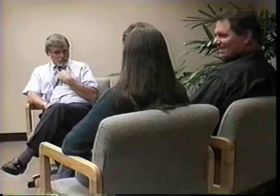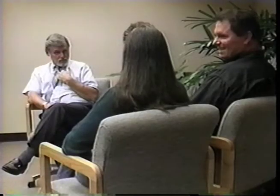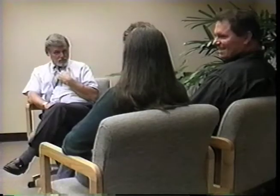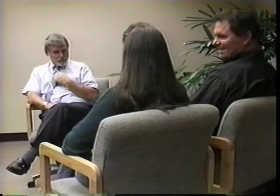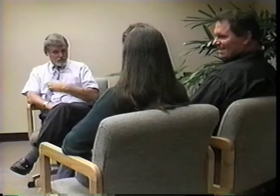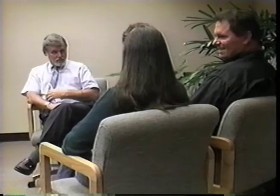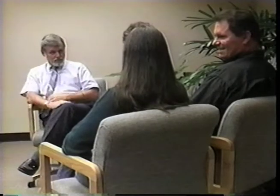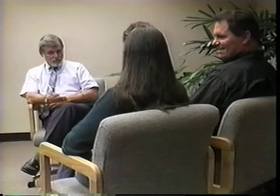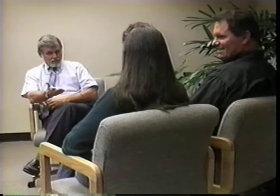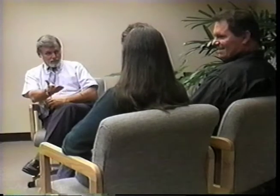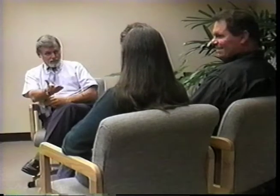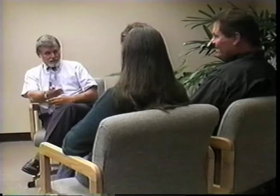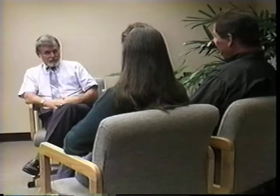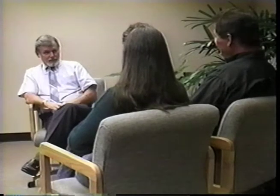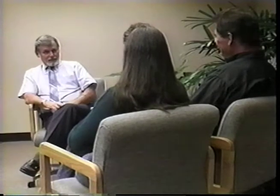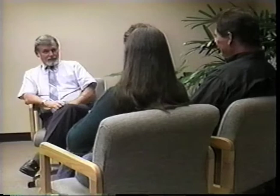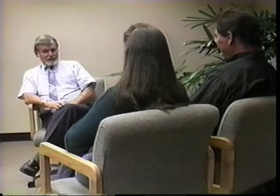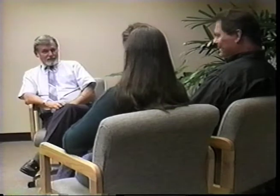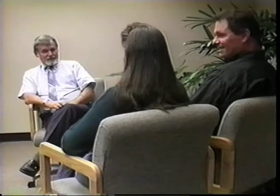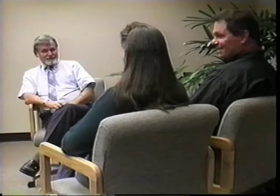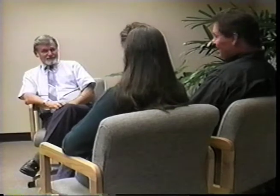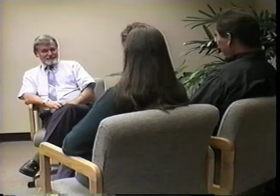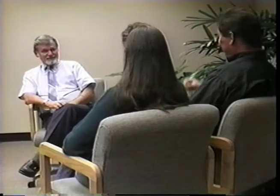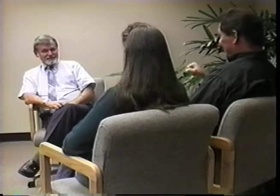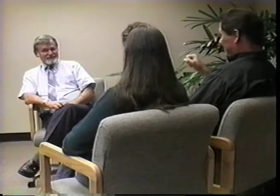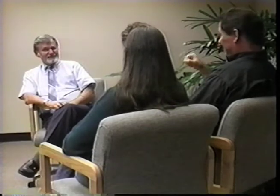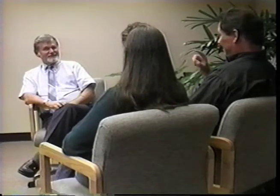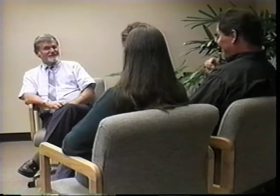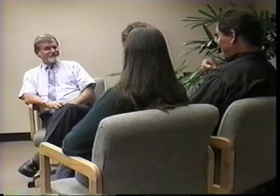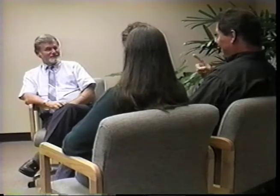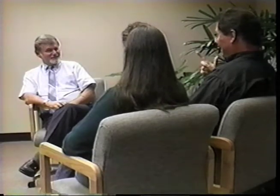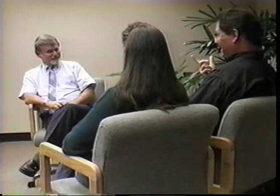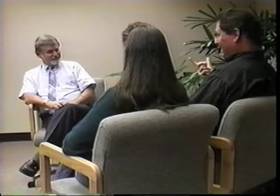Don't you think it's too cold here?